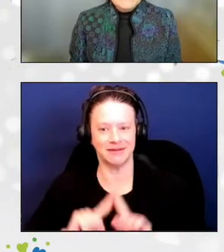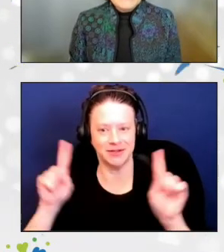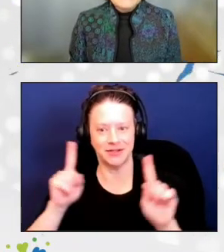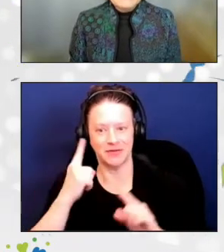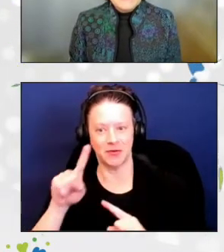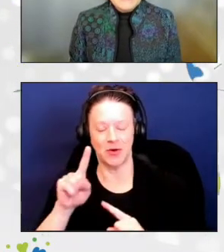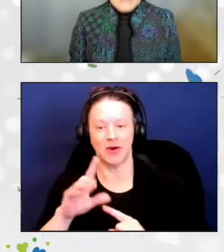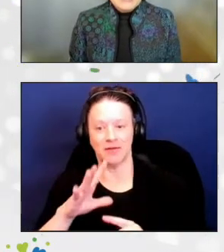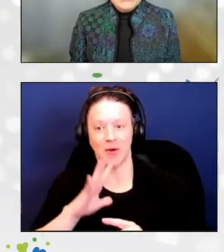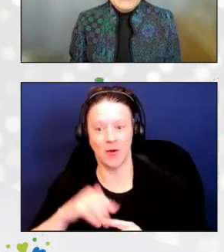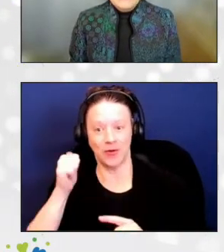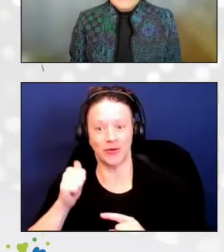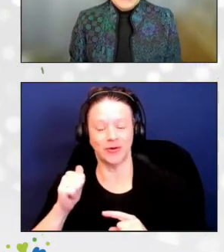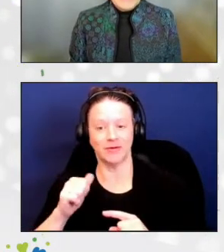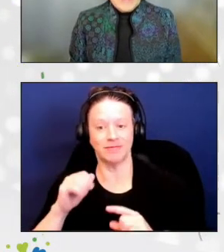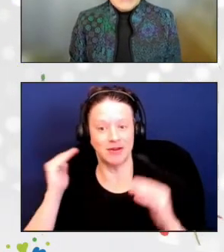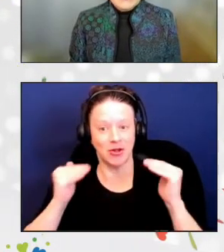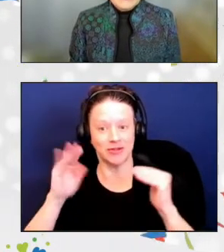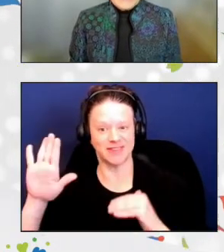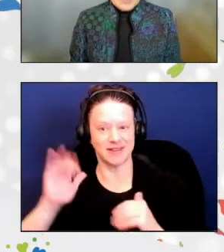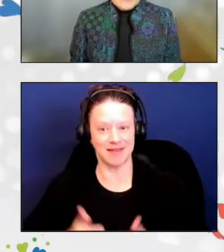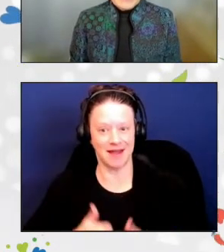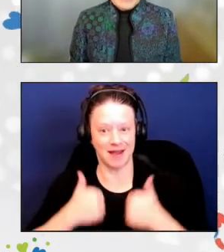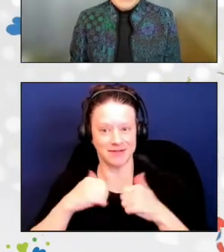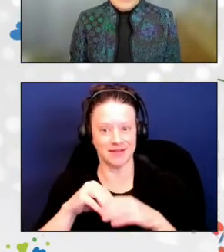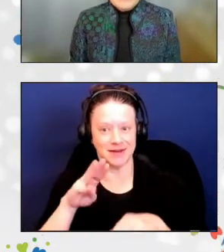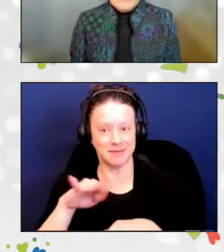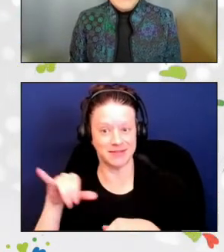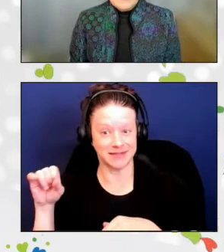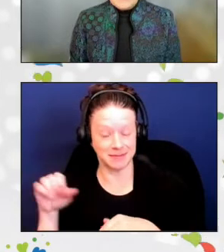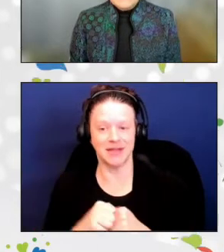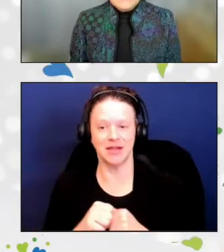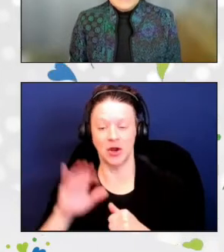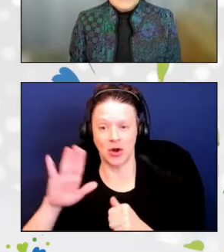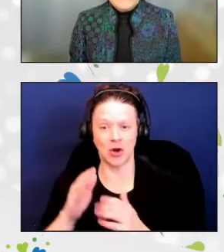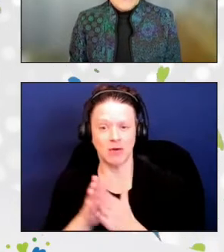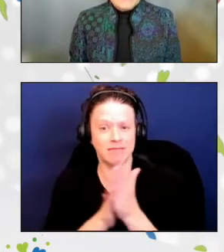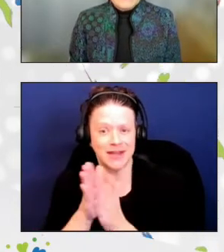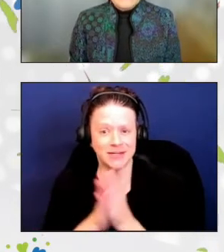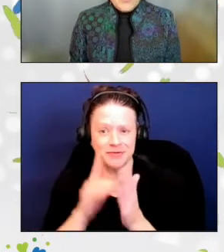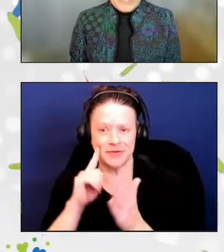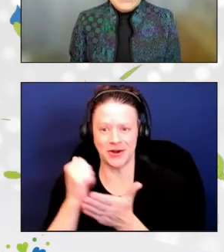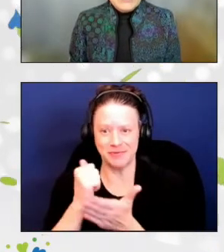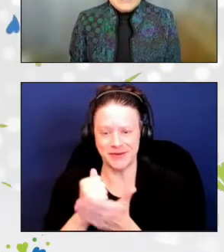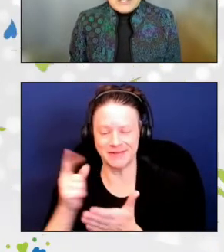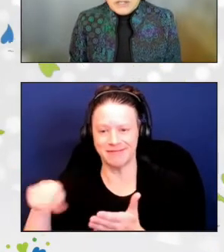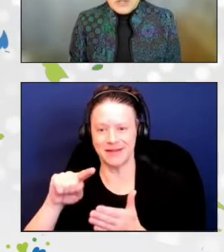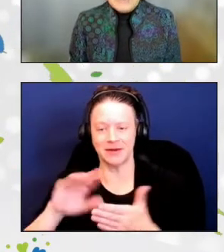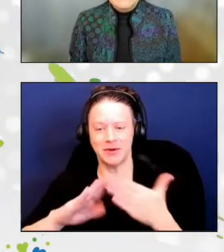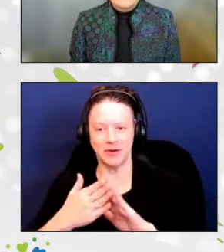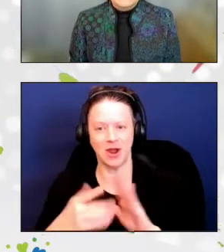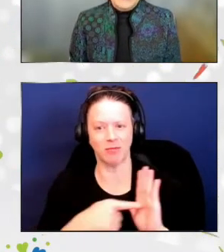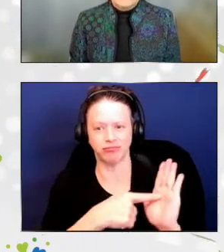Benae's dedication and passion for helping her community are exemplified in the way she continually strives